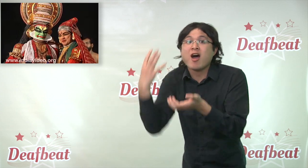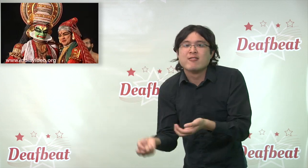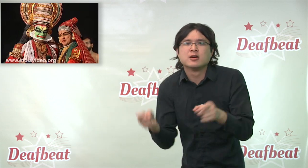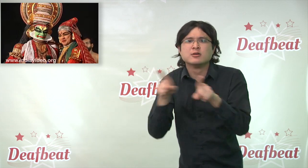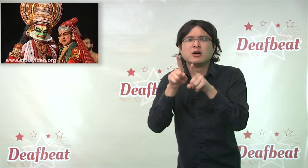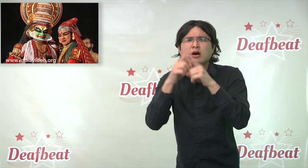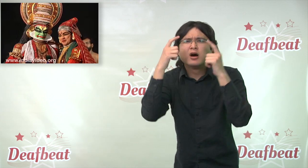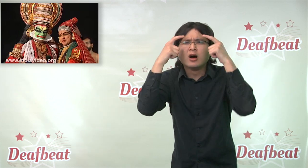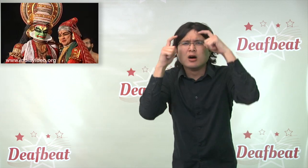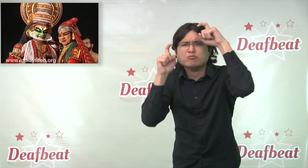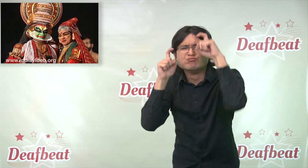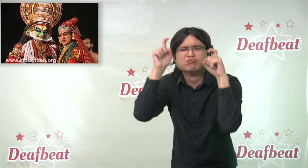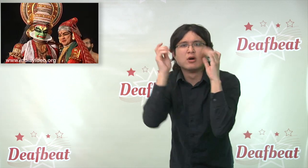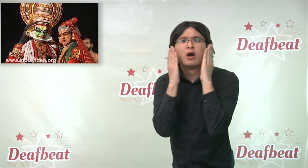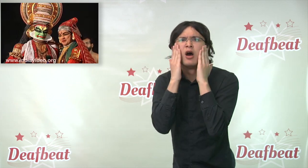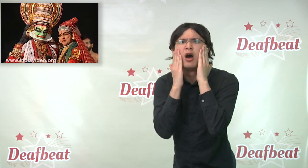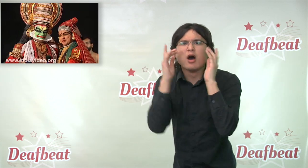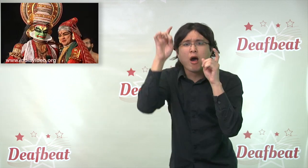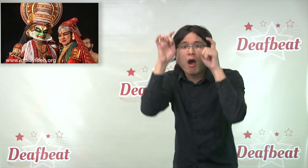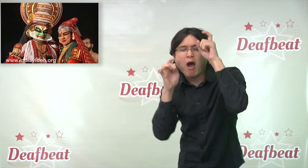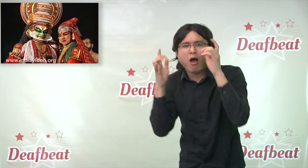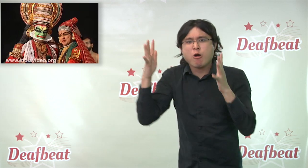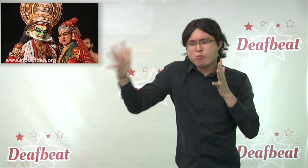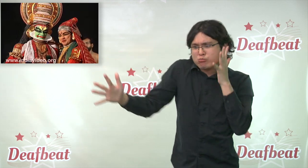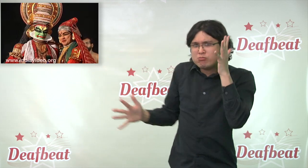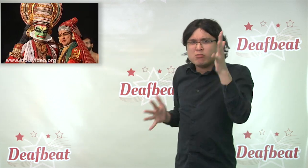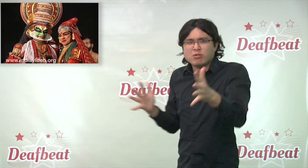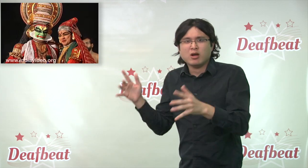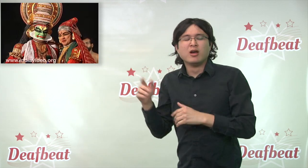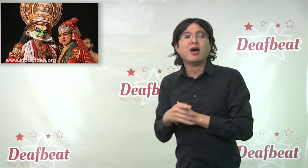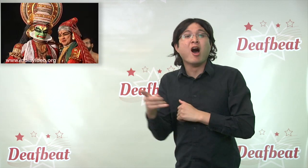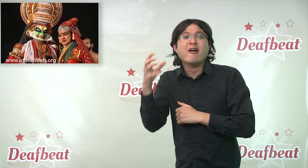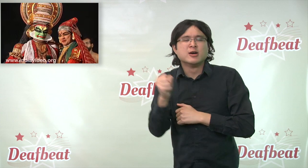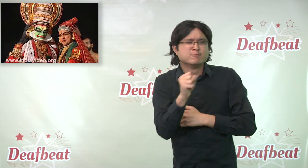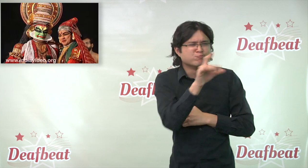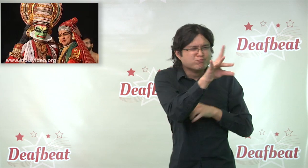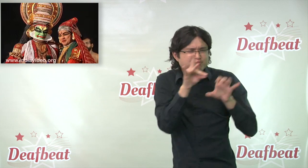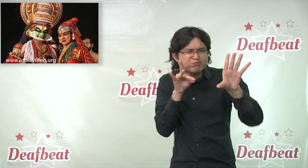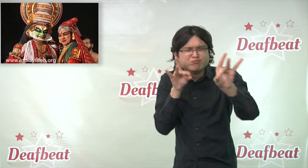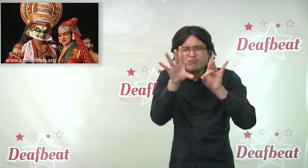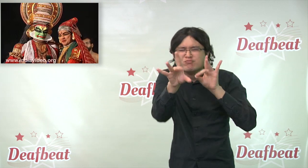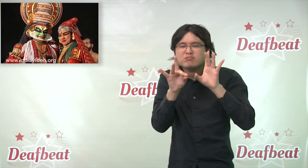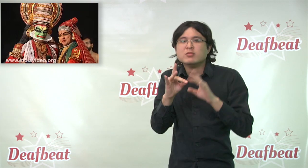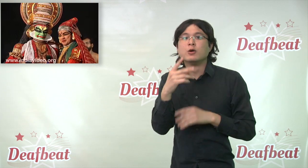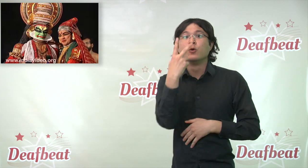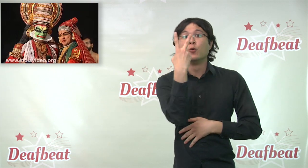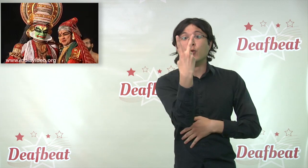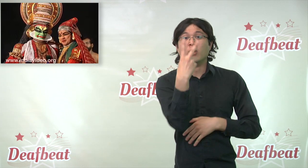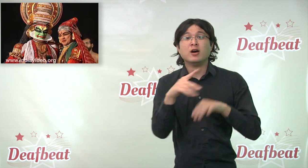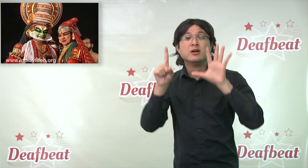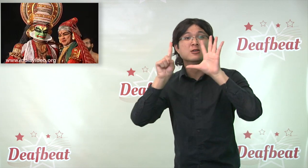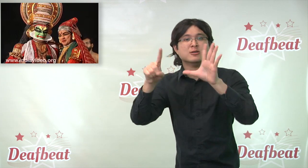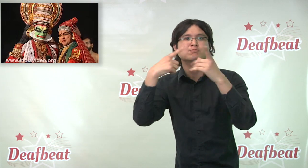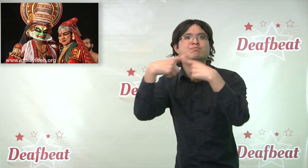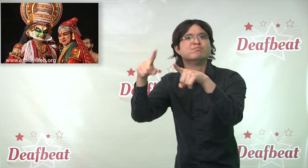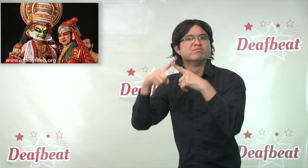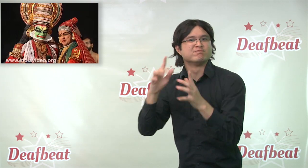Dancers use many visuals, strong facial expressions and gestures. They use about 26 different signs